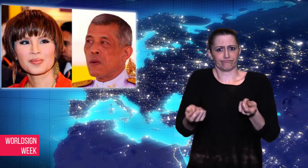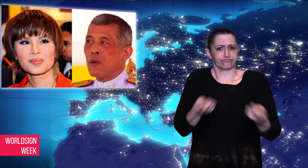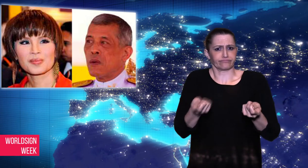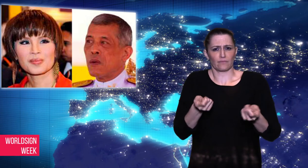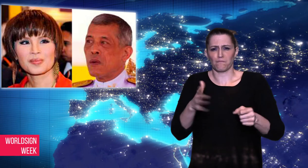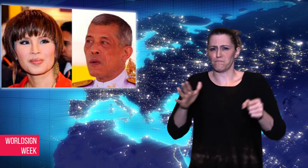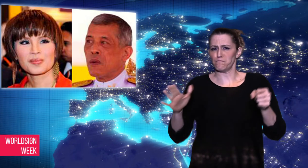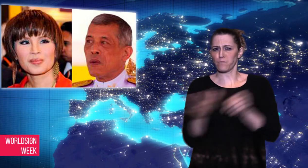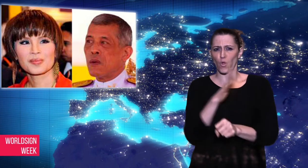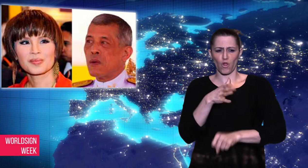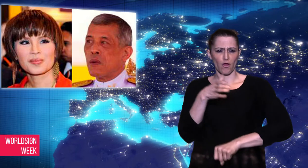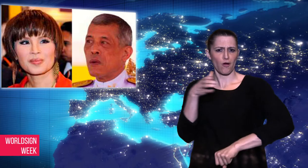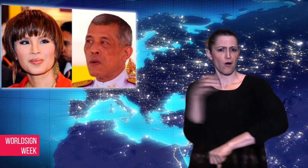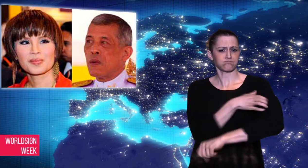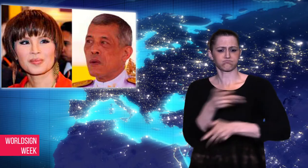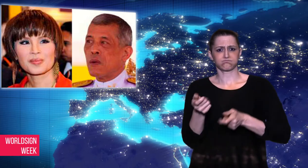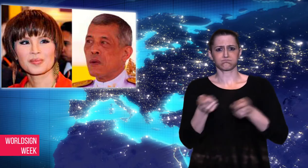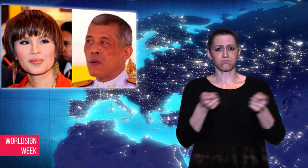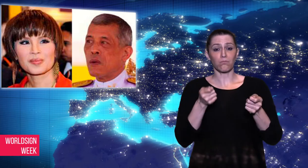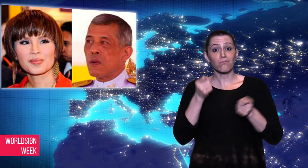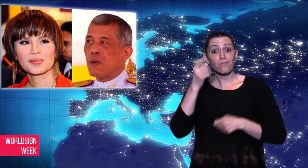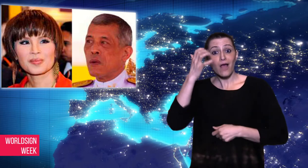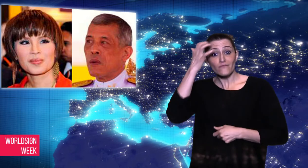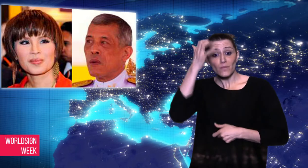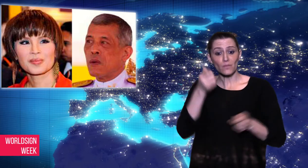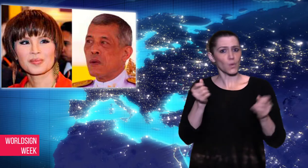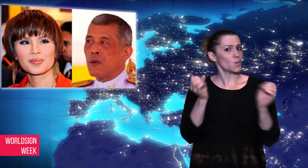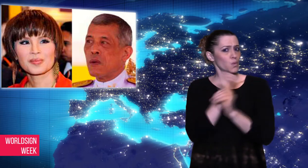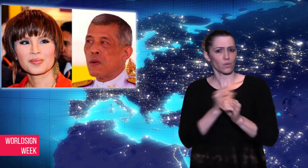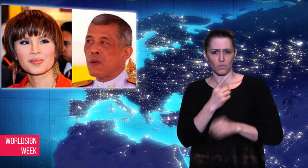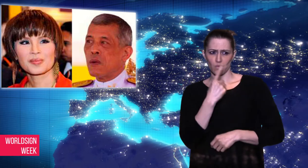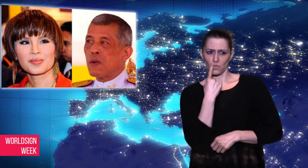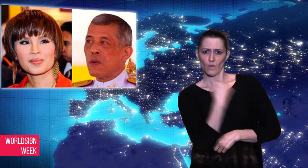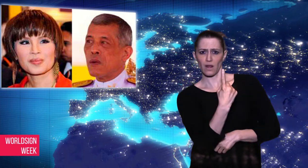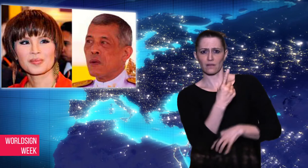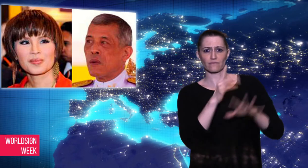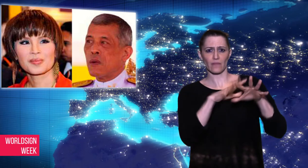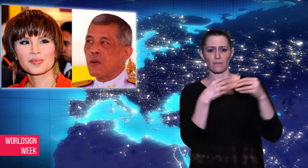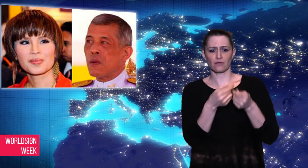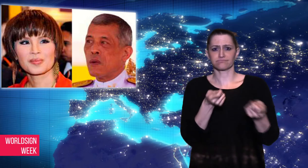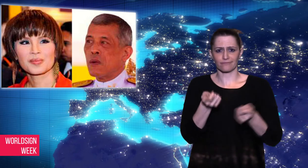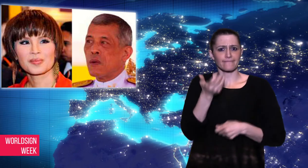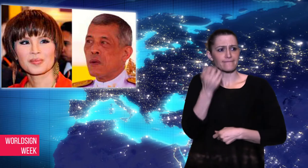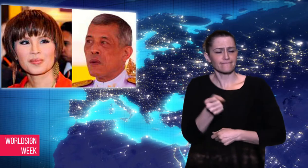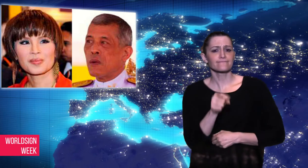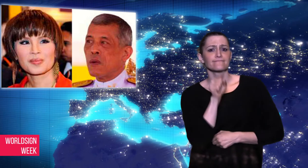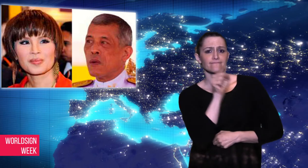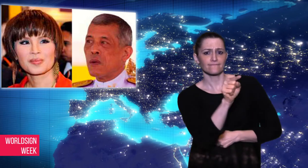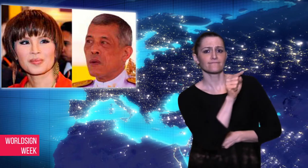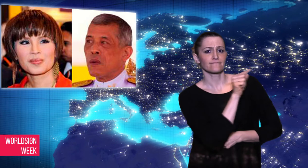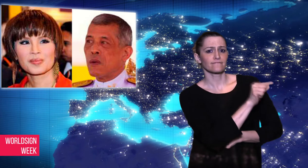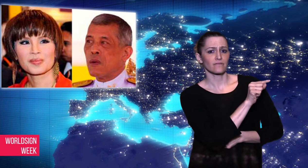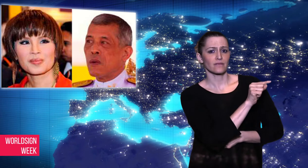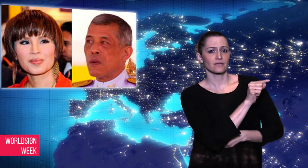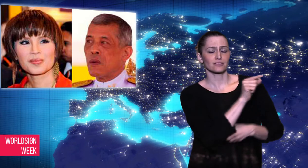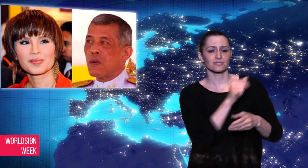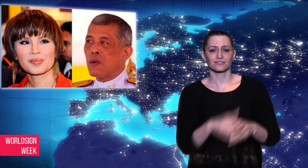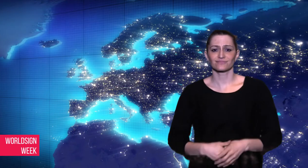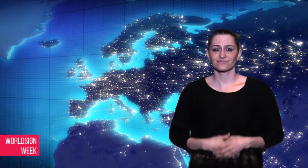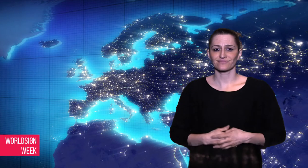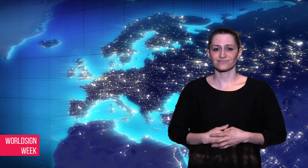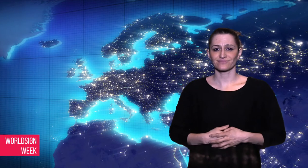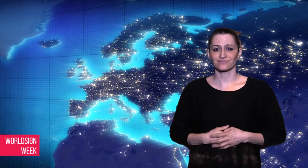the royal families that have absolute power.